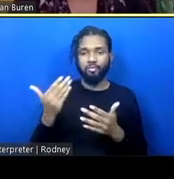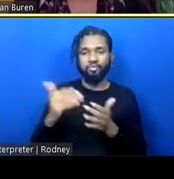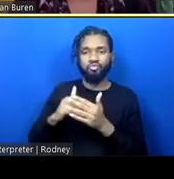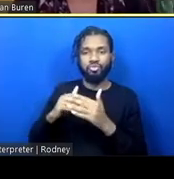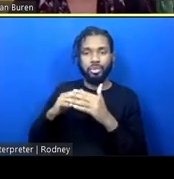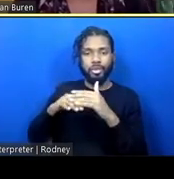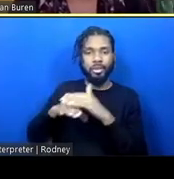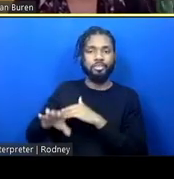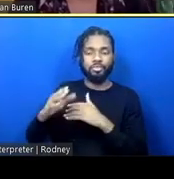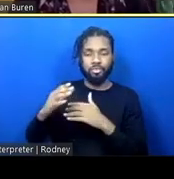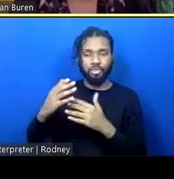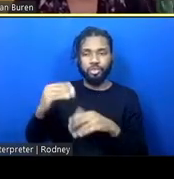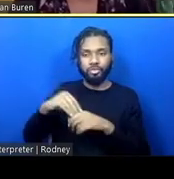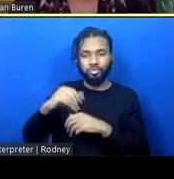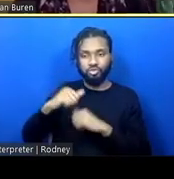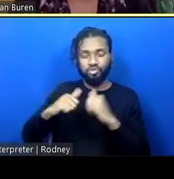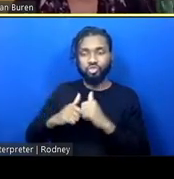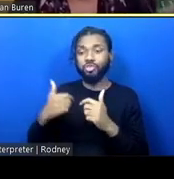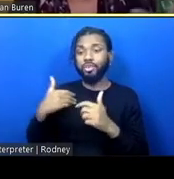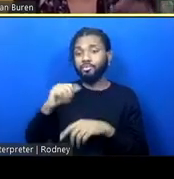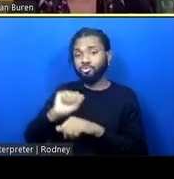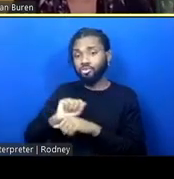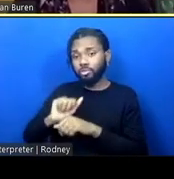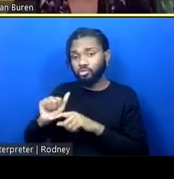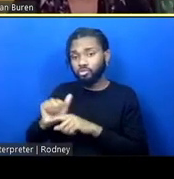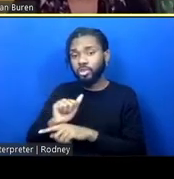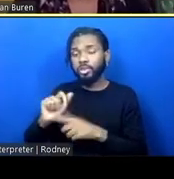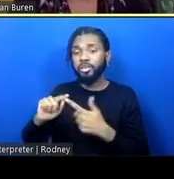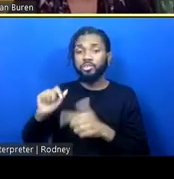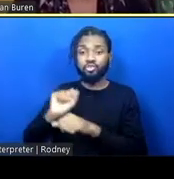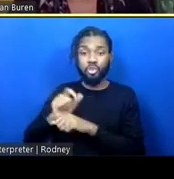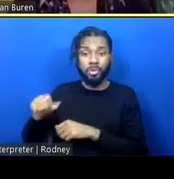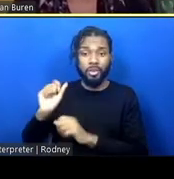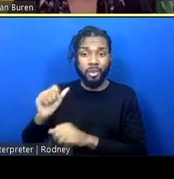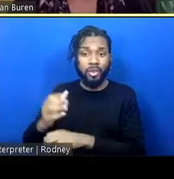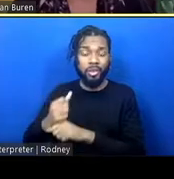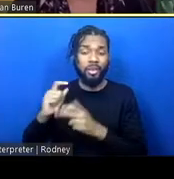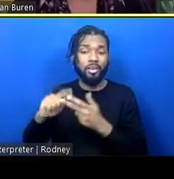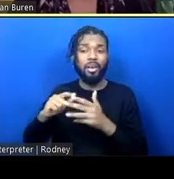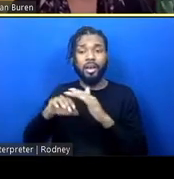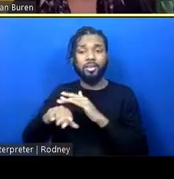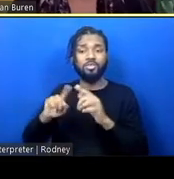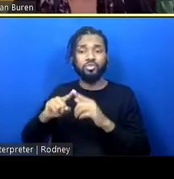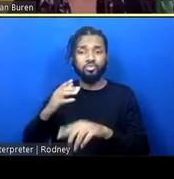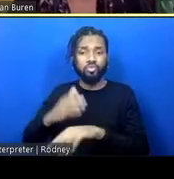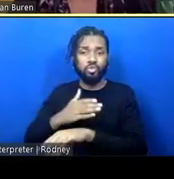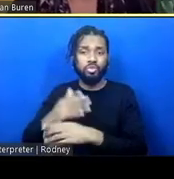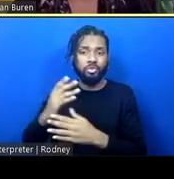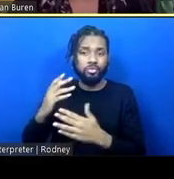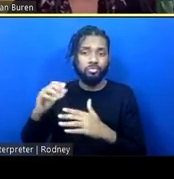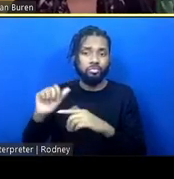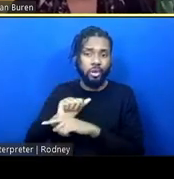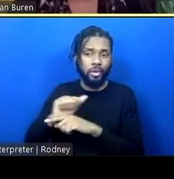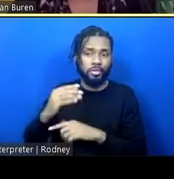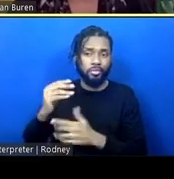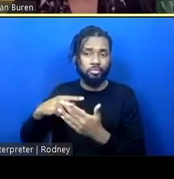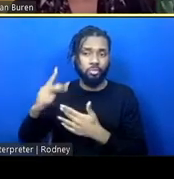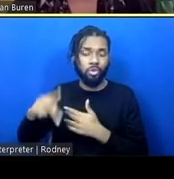jobs and job training jobs that they can get, access to restorative practices and programs, but another thing they obviously need is housing, right?